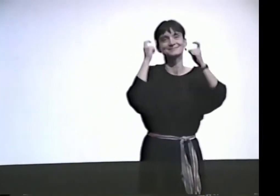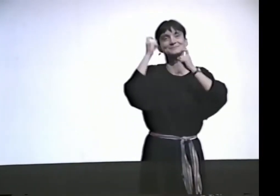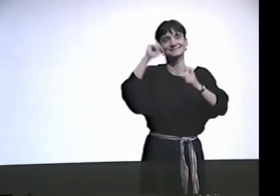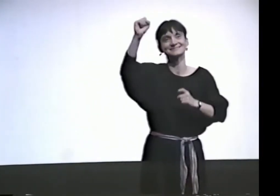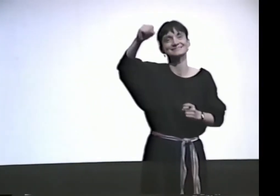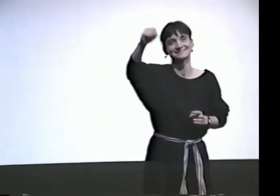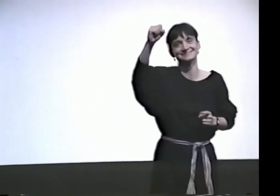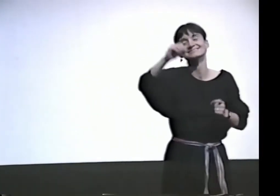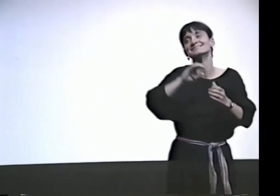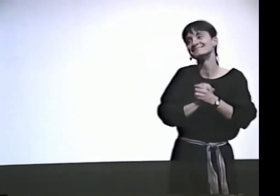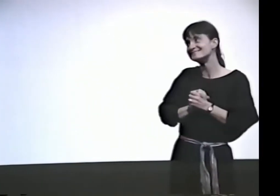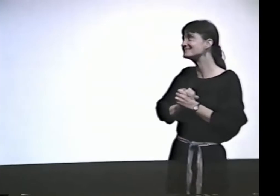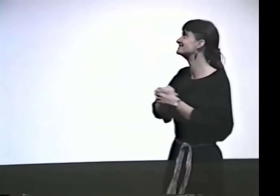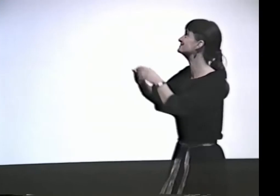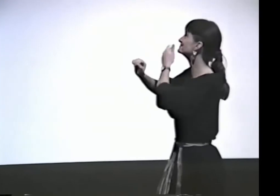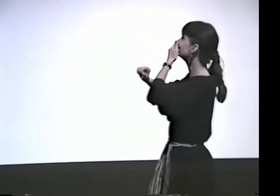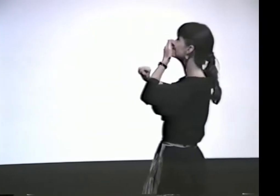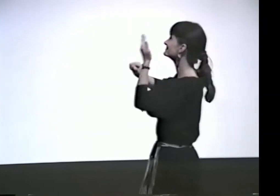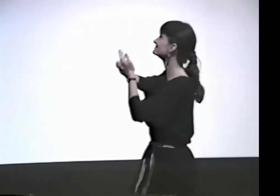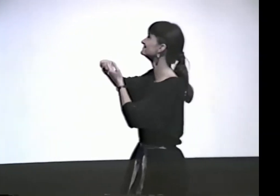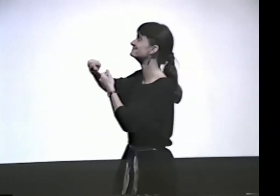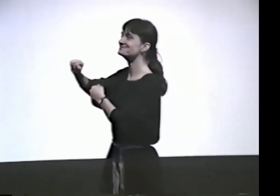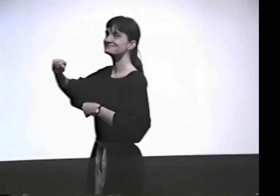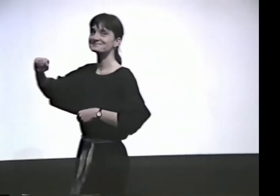I DID MISS FACIAL EXPRESSION.